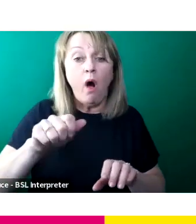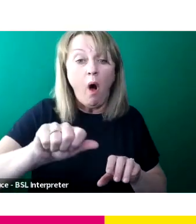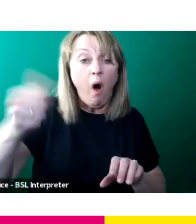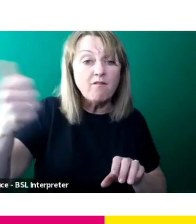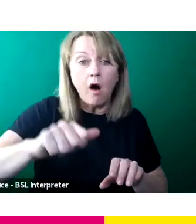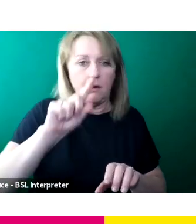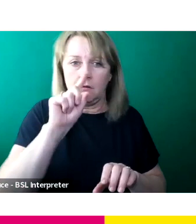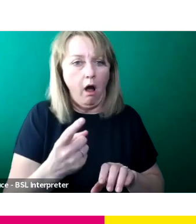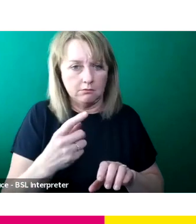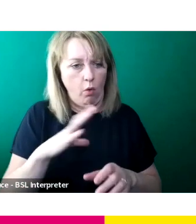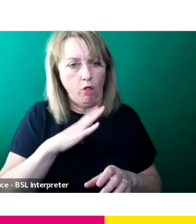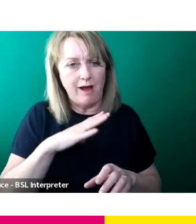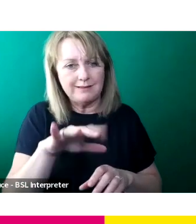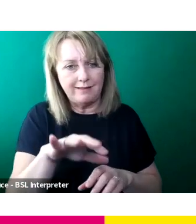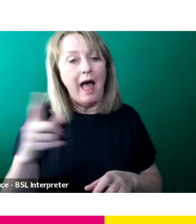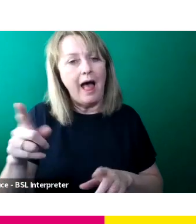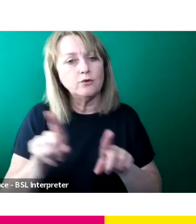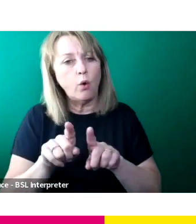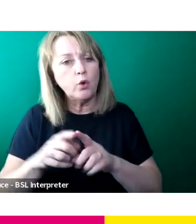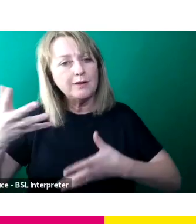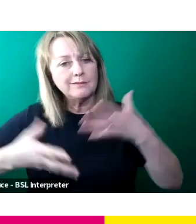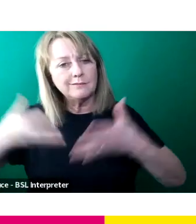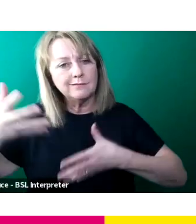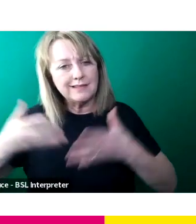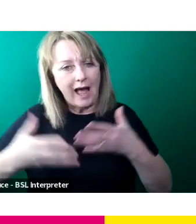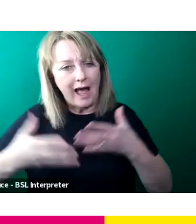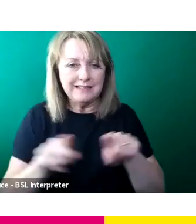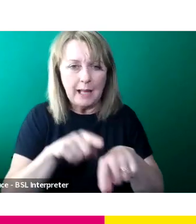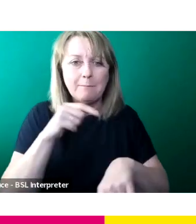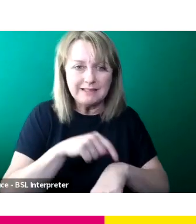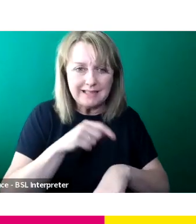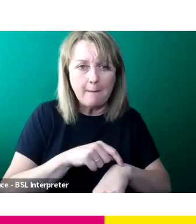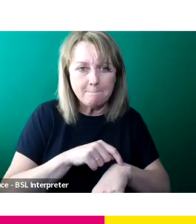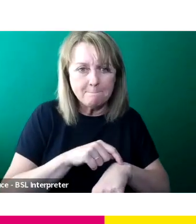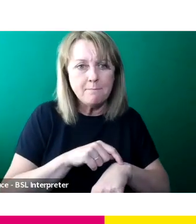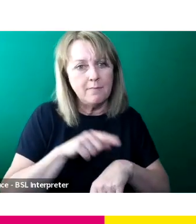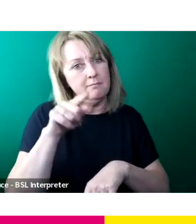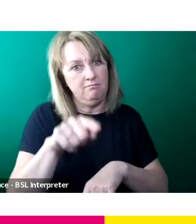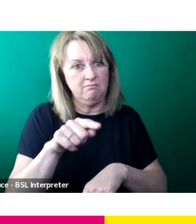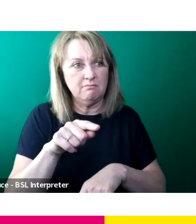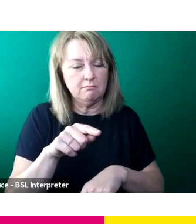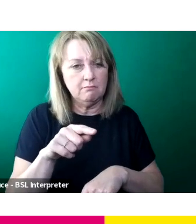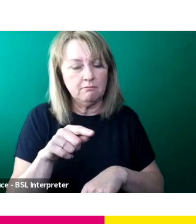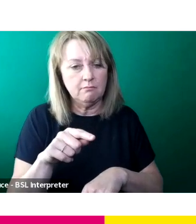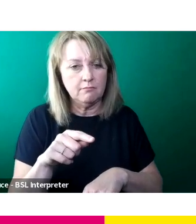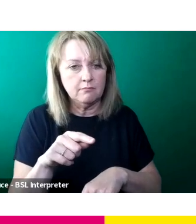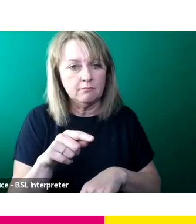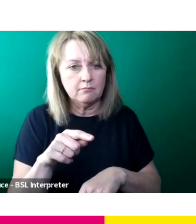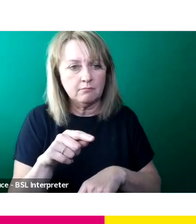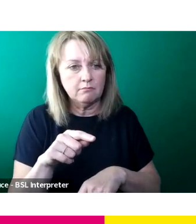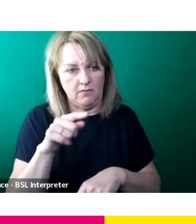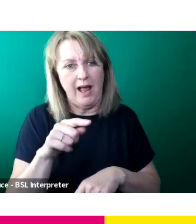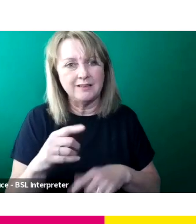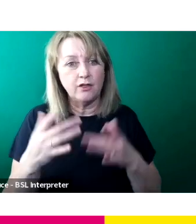And a signed version was available at the same time as the main show went out on ITV